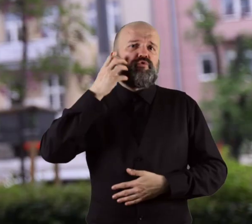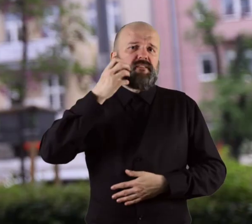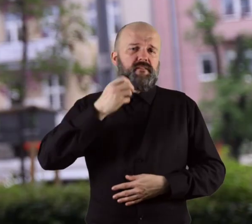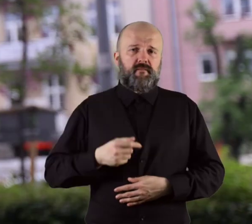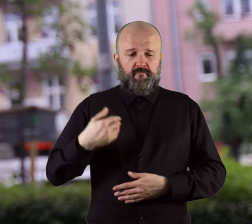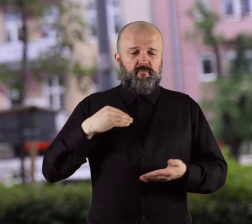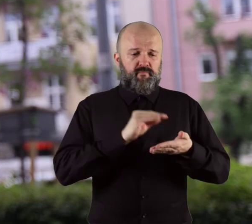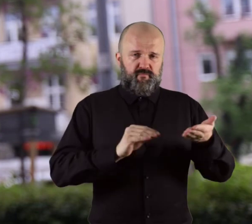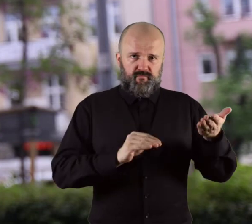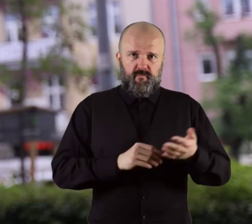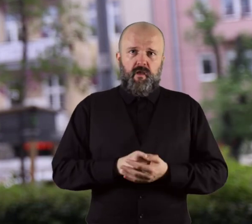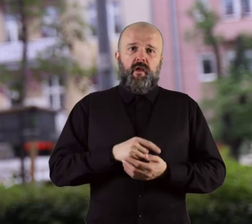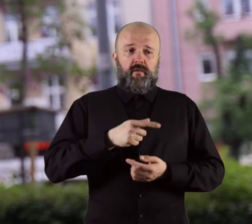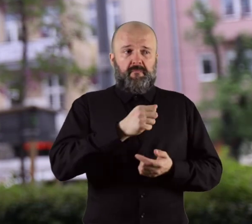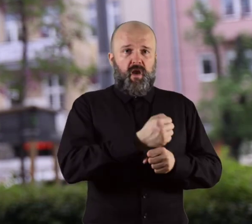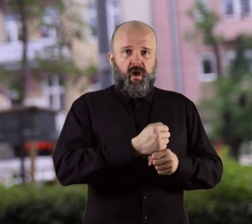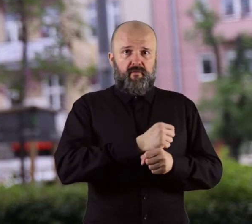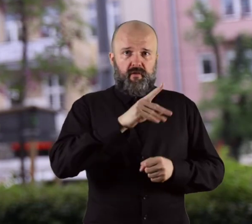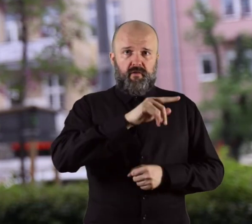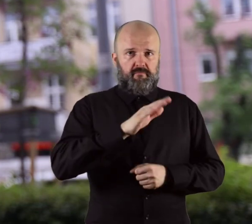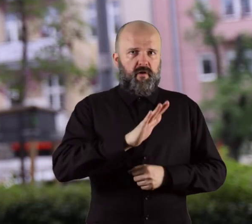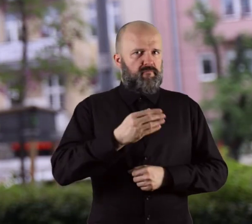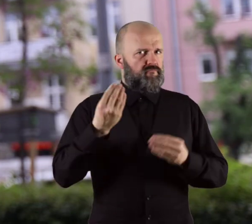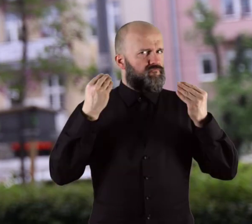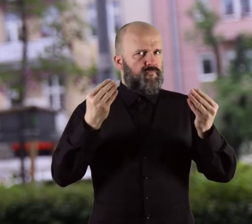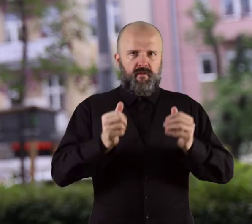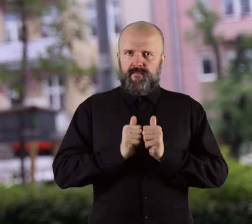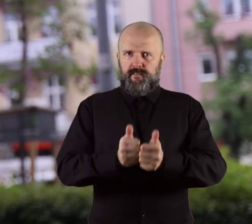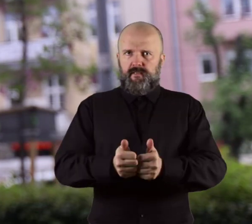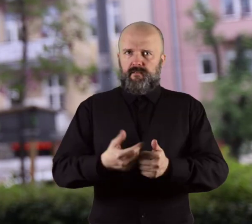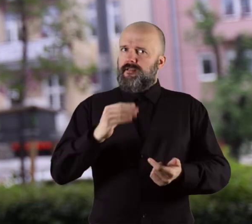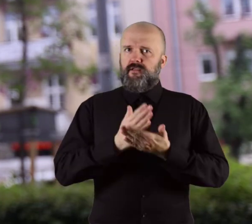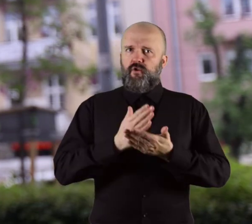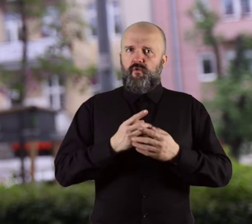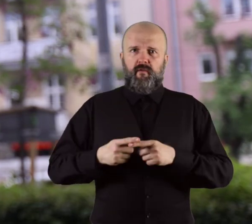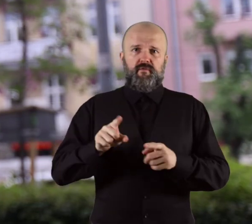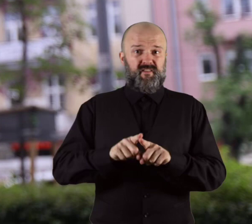“Ghetto cafes play a very important role not only in social life, but also in public life in the absence of clubs,